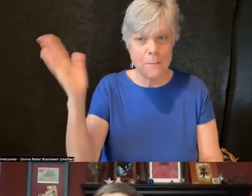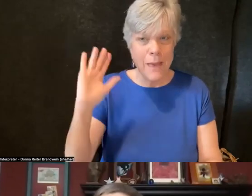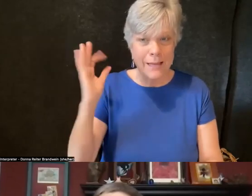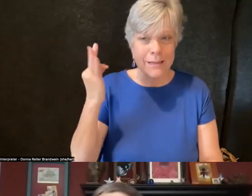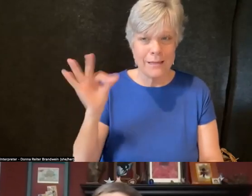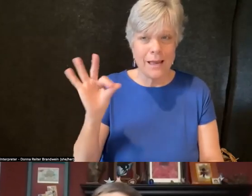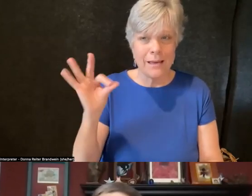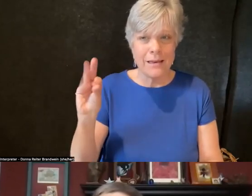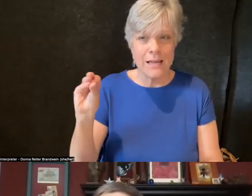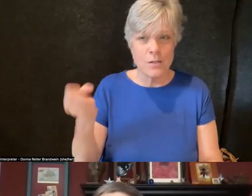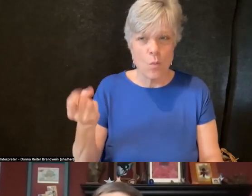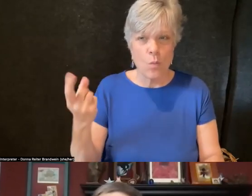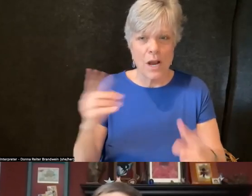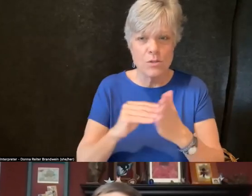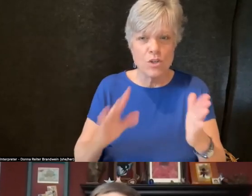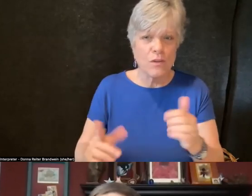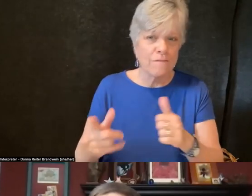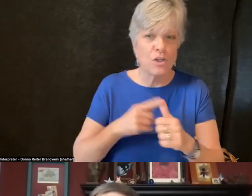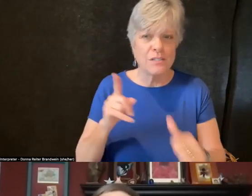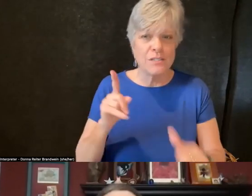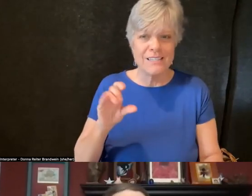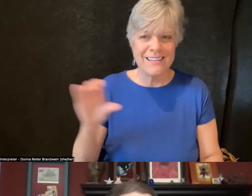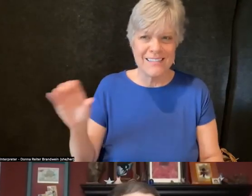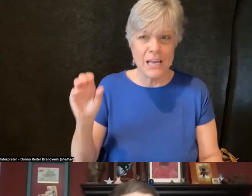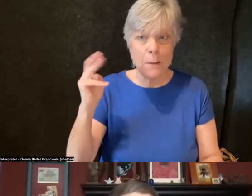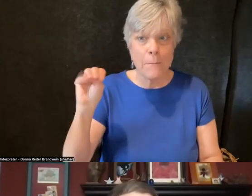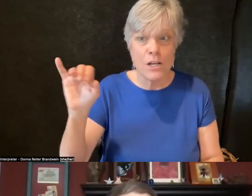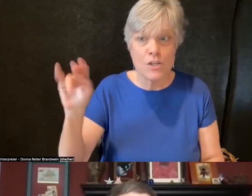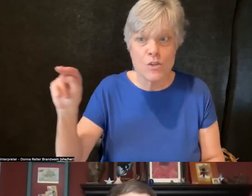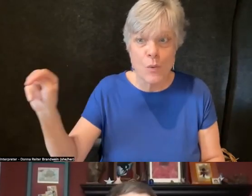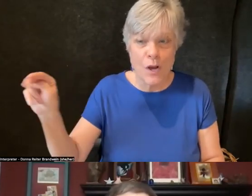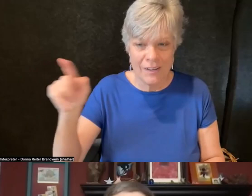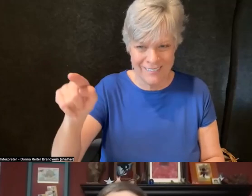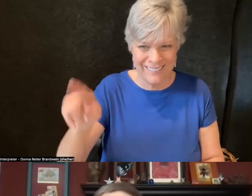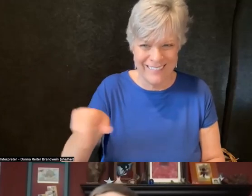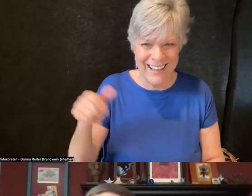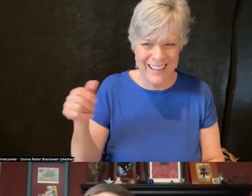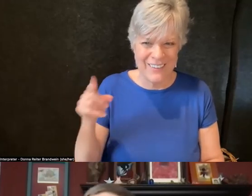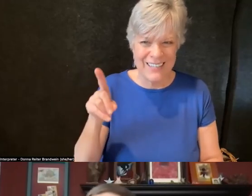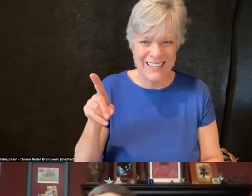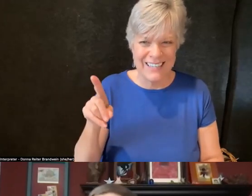on the board of the first DCC in Minnesota, otherwise known as the Disabled Students Cultural Center,